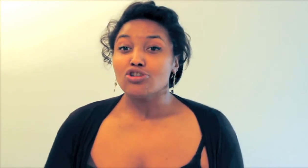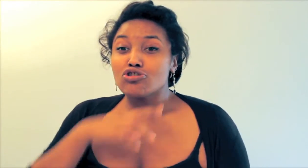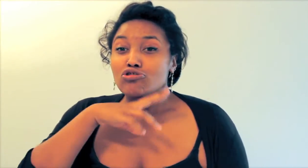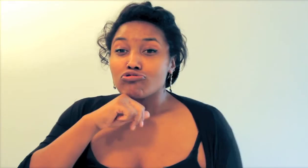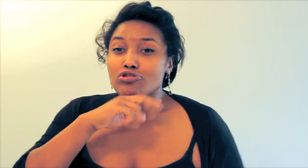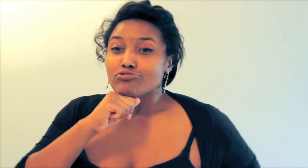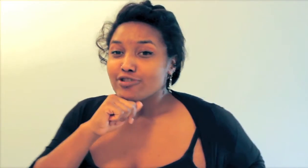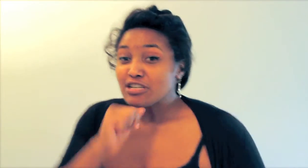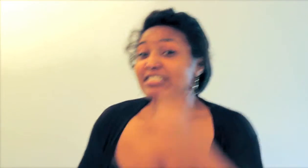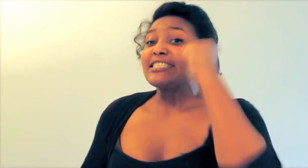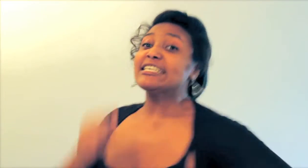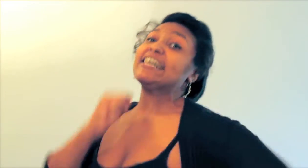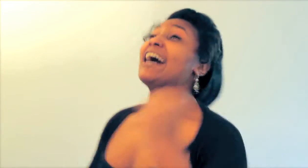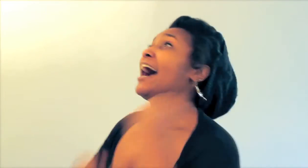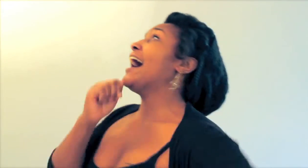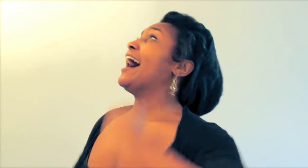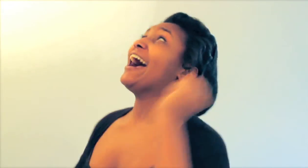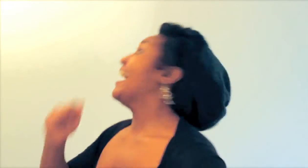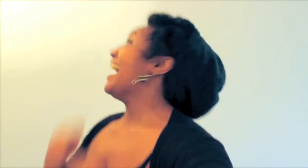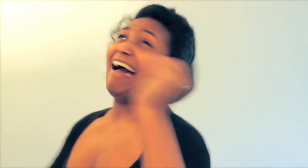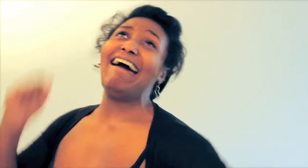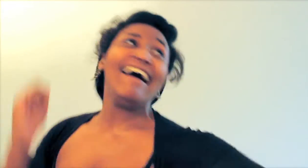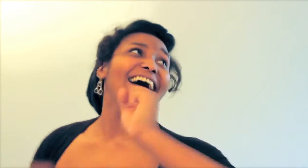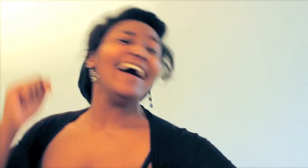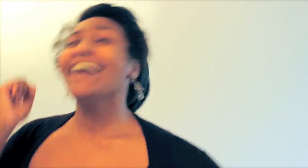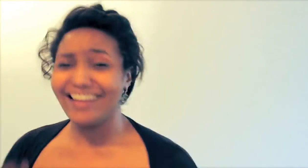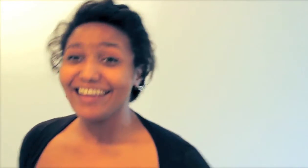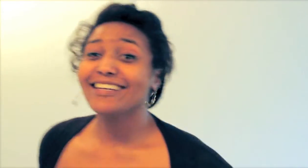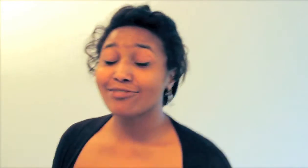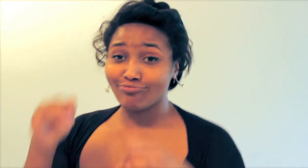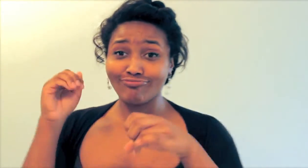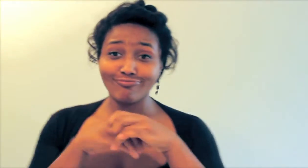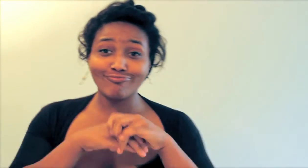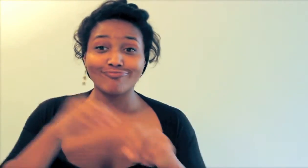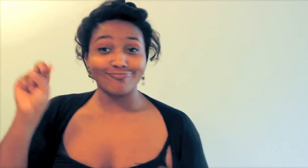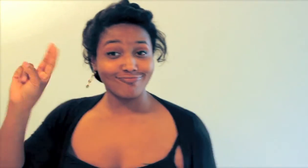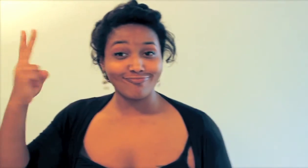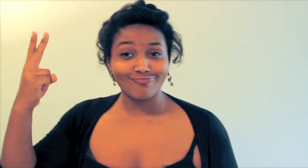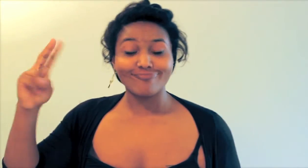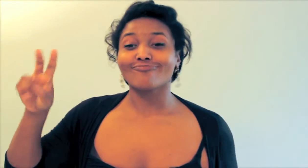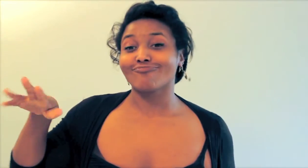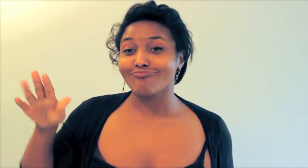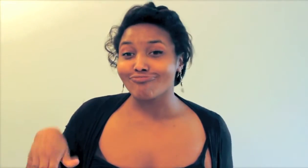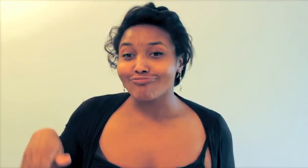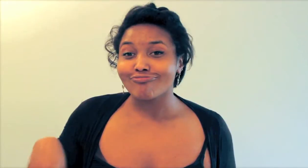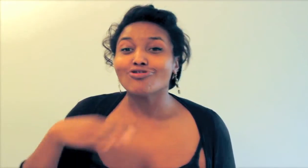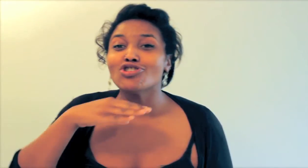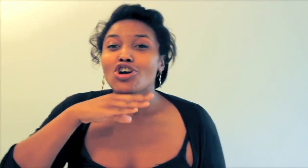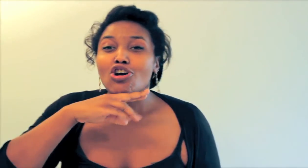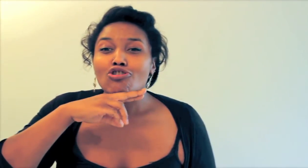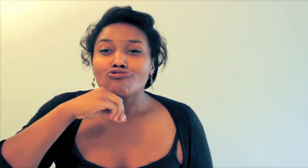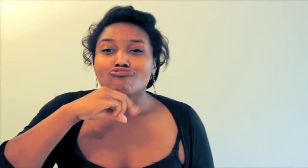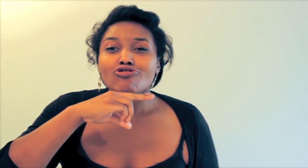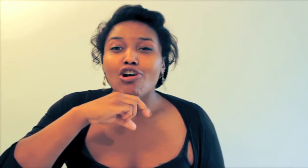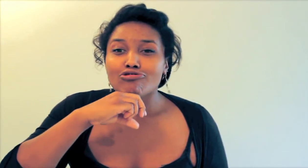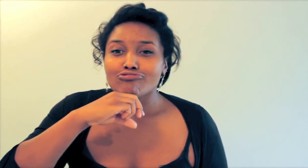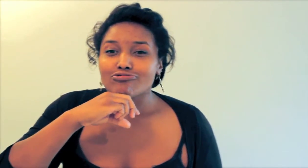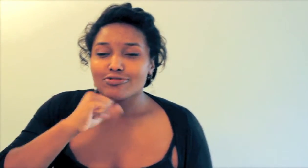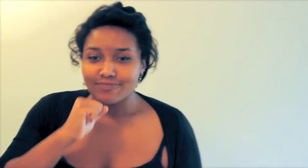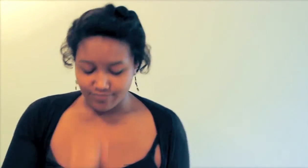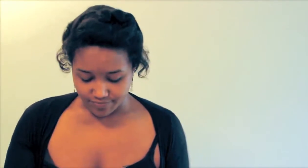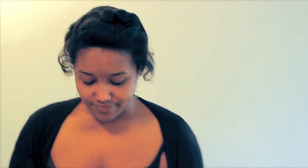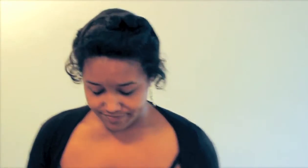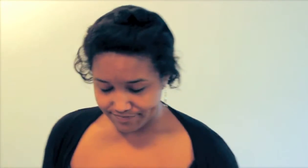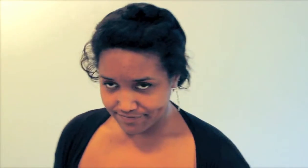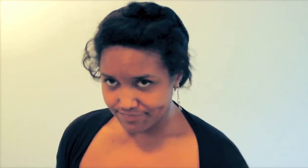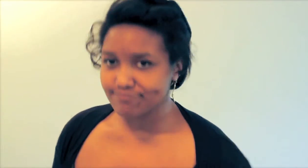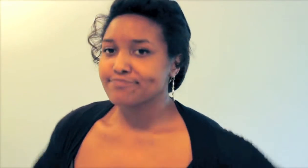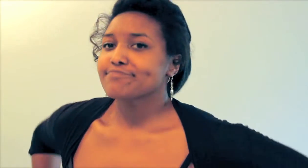The pigs ran into the 2nd Pigs house.